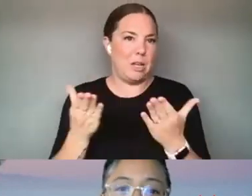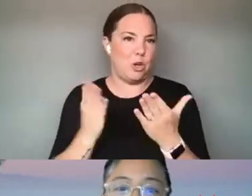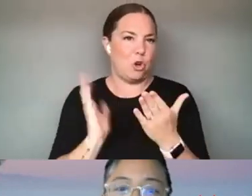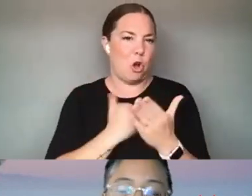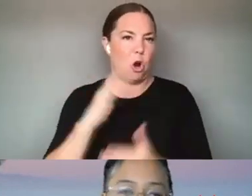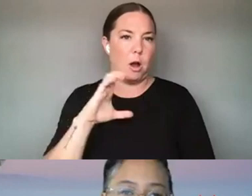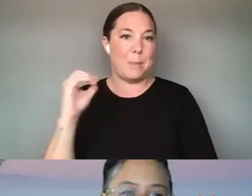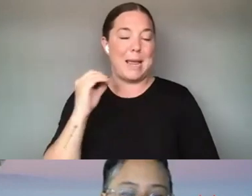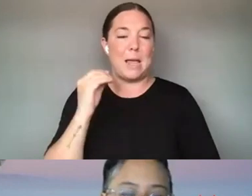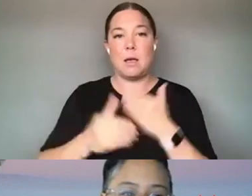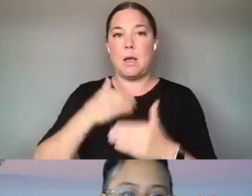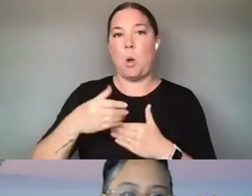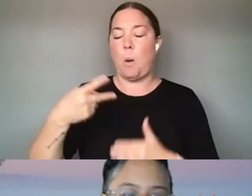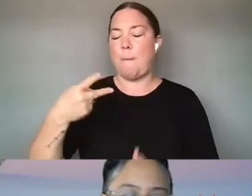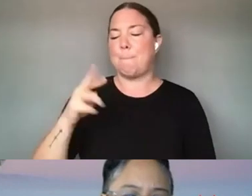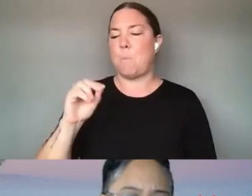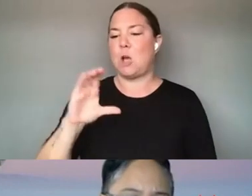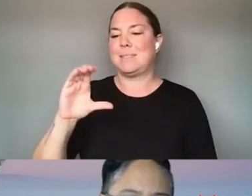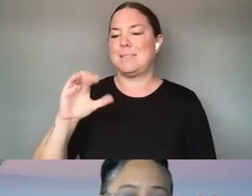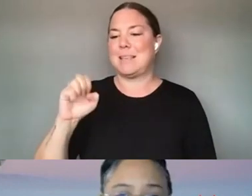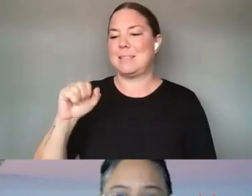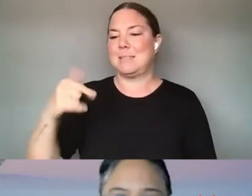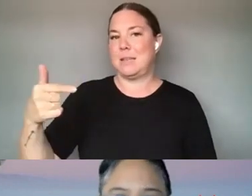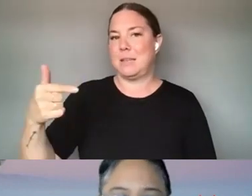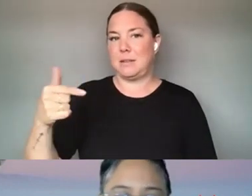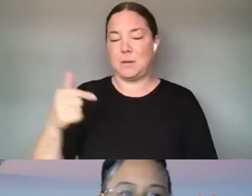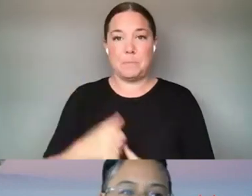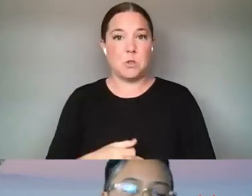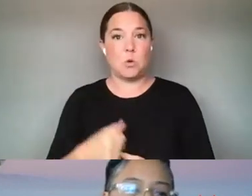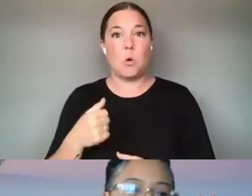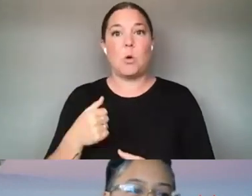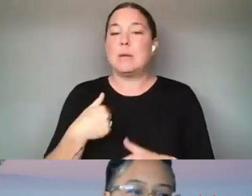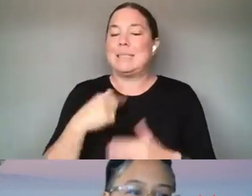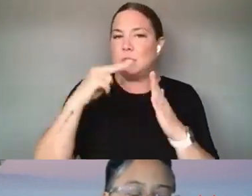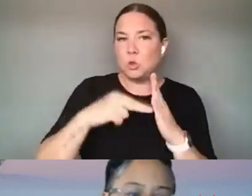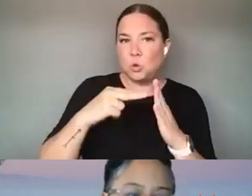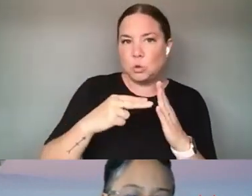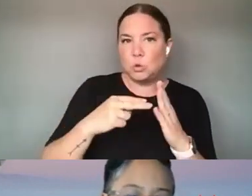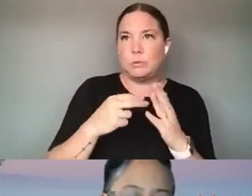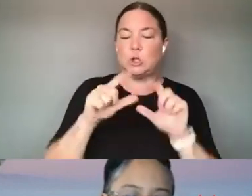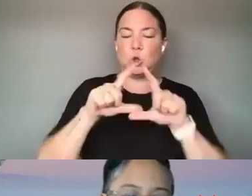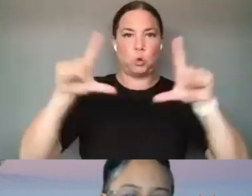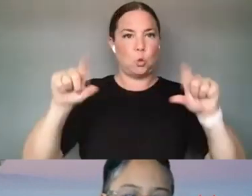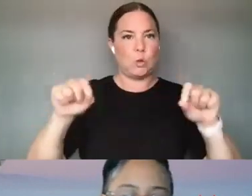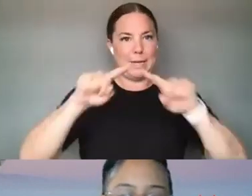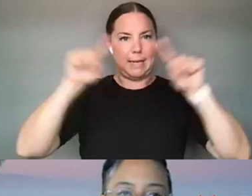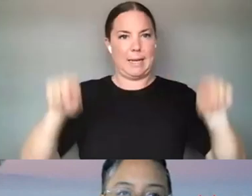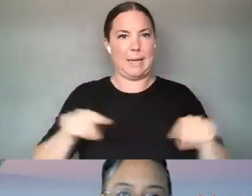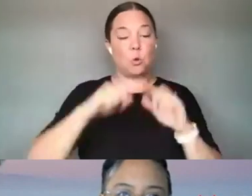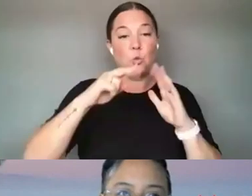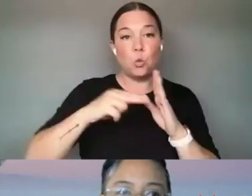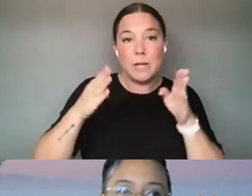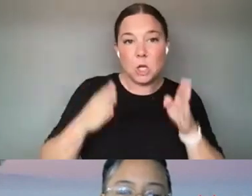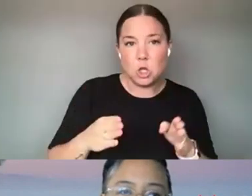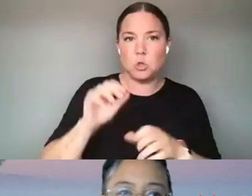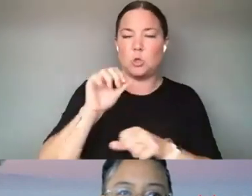YOU KNOW, YOU KNOW, SCREEN READERS AND, YOU KNOW, TECHNOLOGY, WORKING WITH ARTISTS ON BUILDING OUT